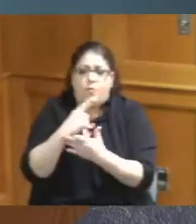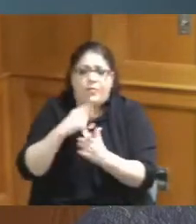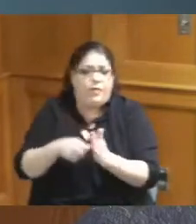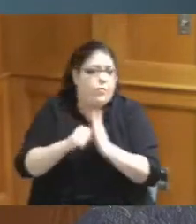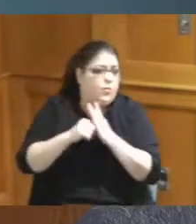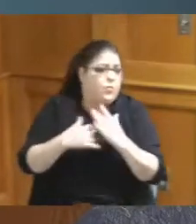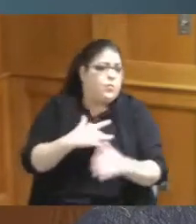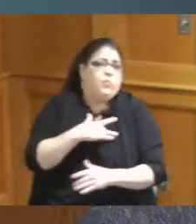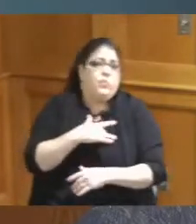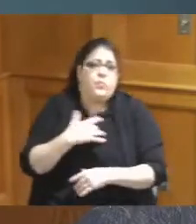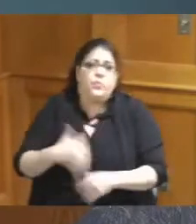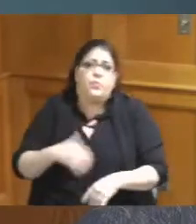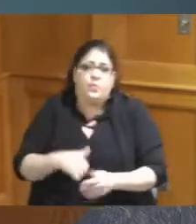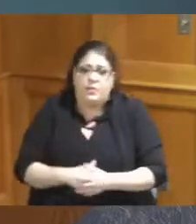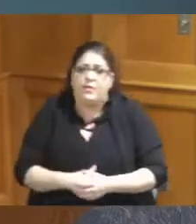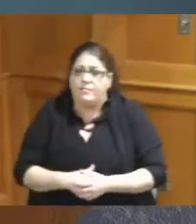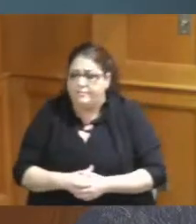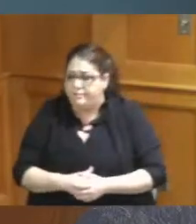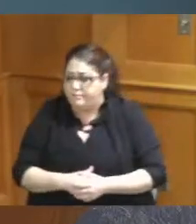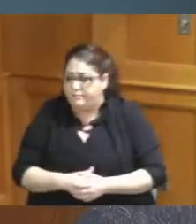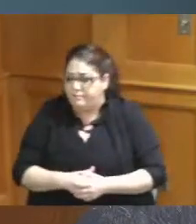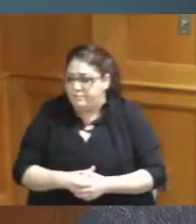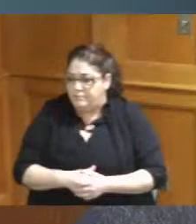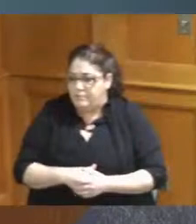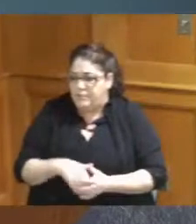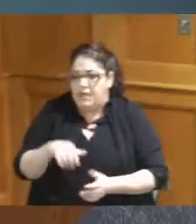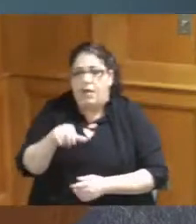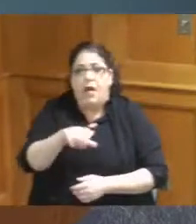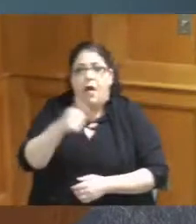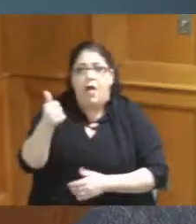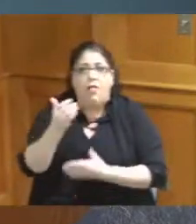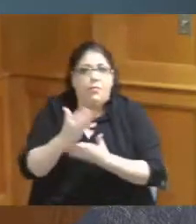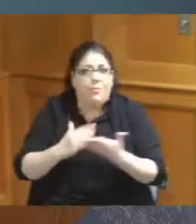how they've been able to help them but the other part that we don't talk as much about and I think